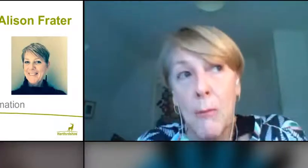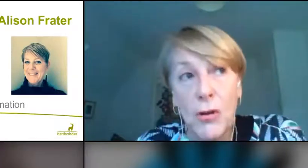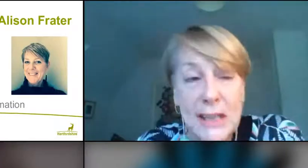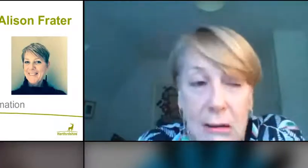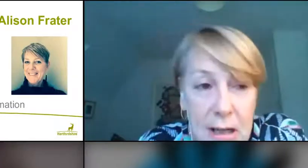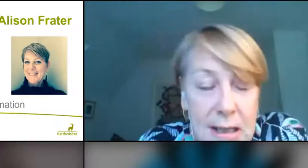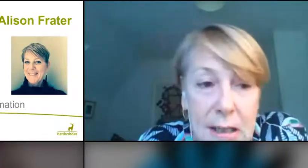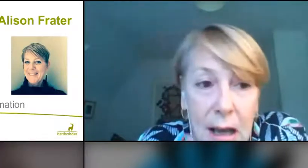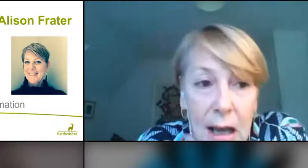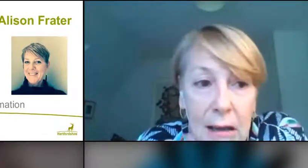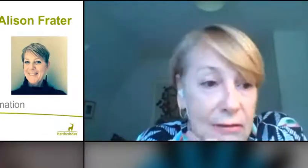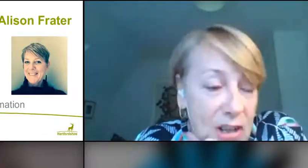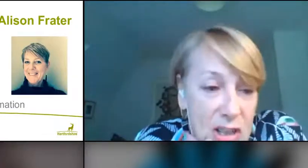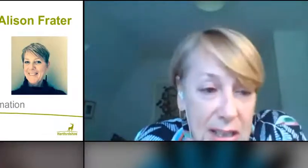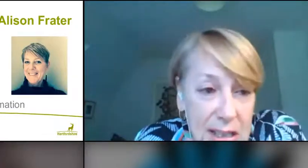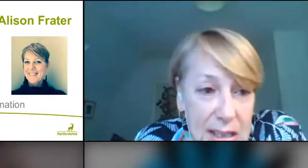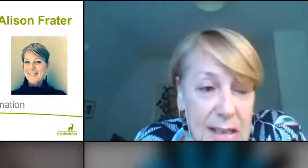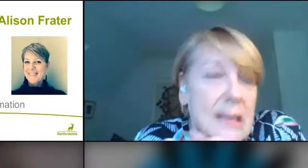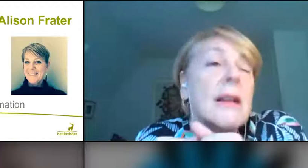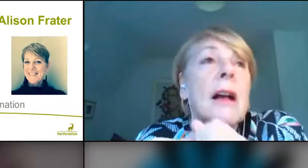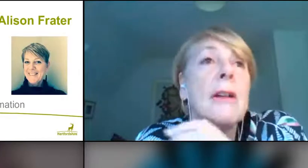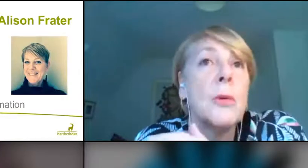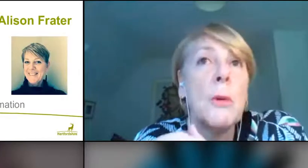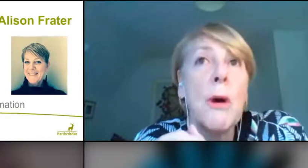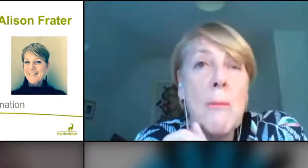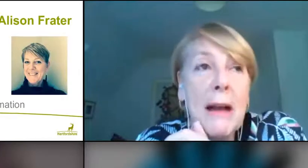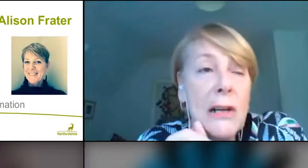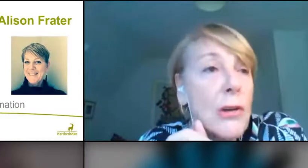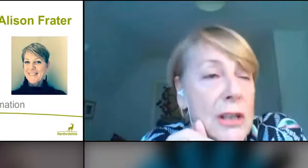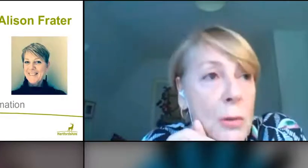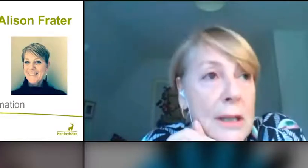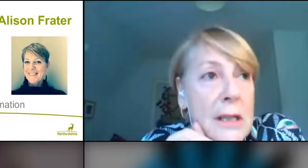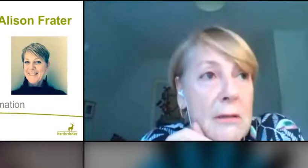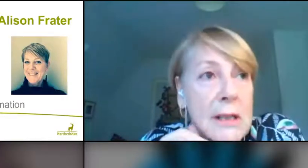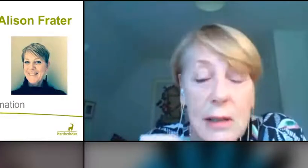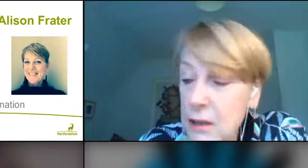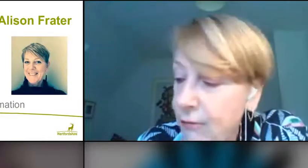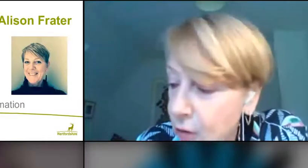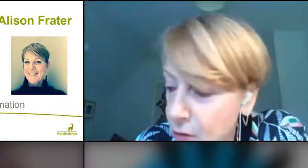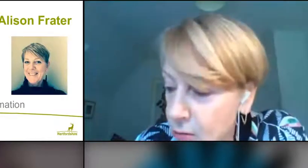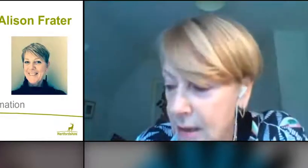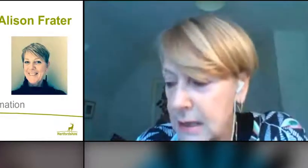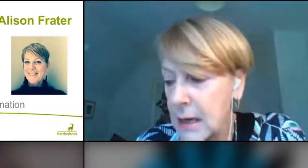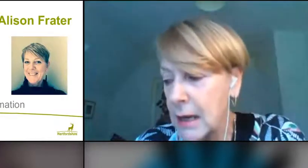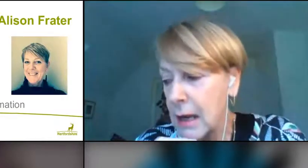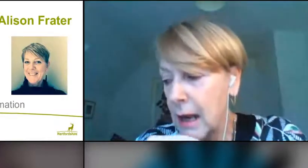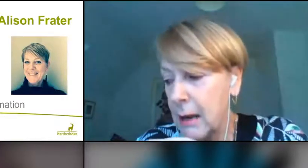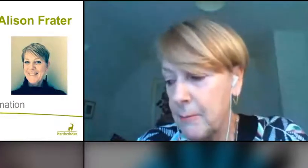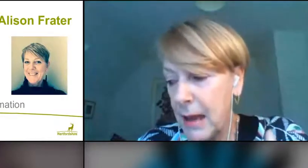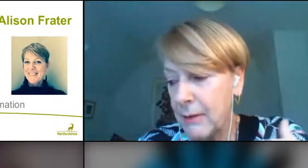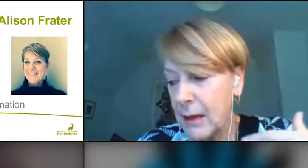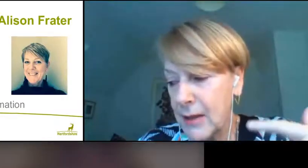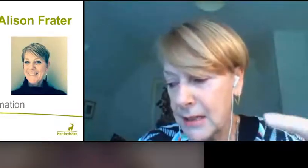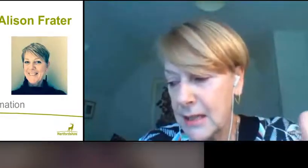A more serious infectious disease that we worry about a lot in the winter is flu, and that's an